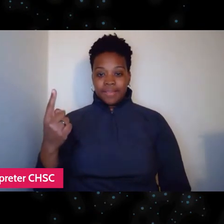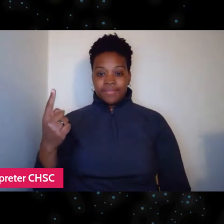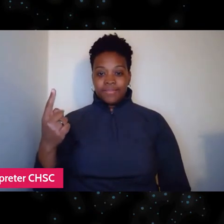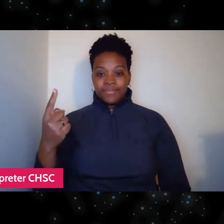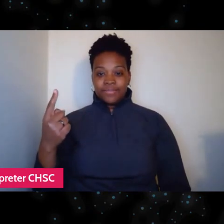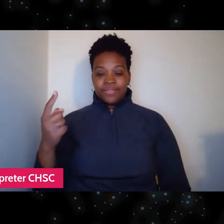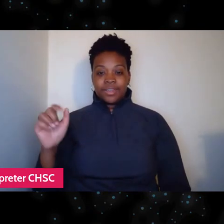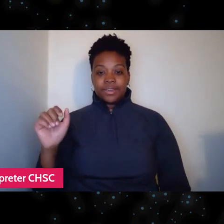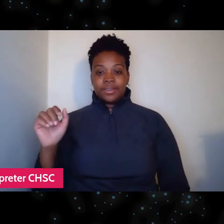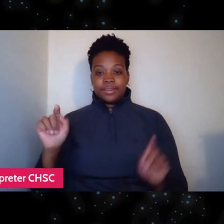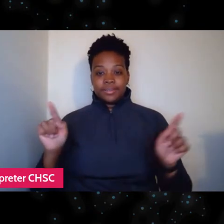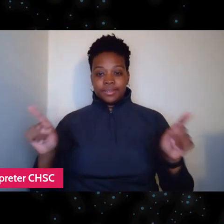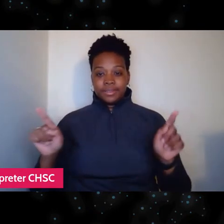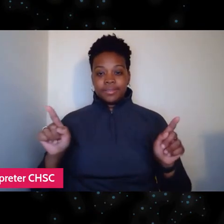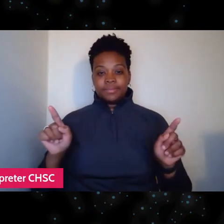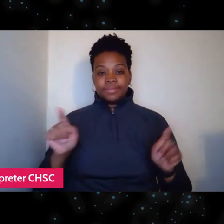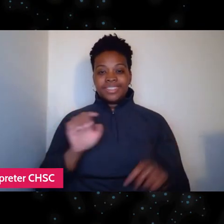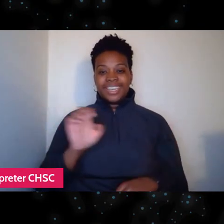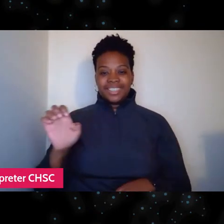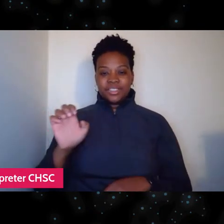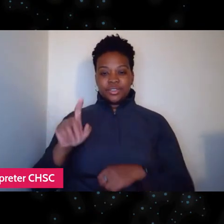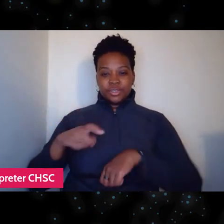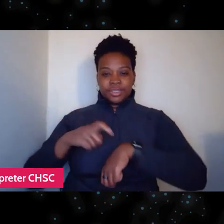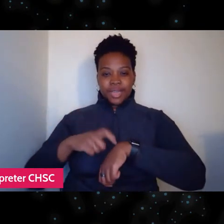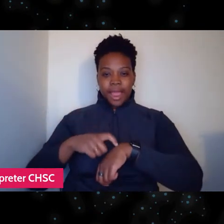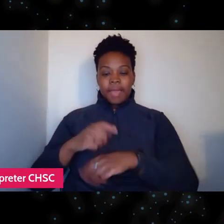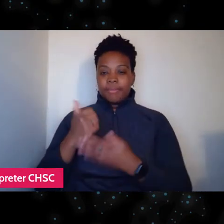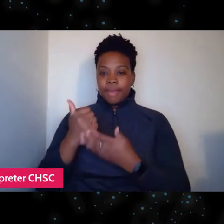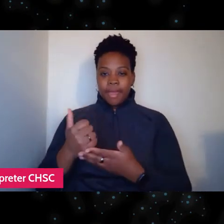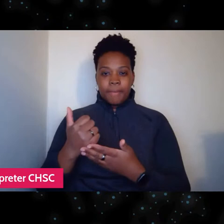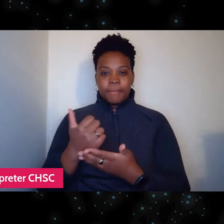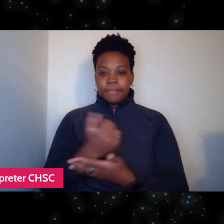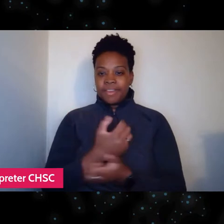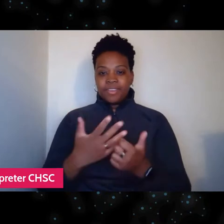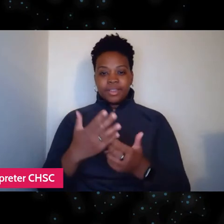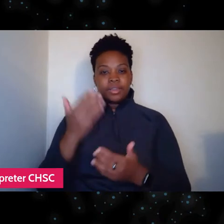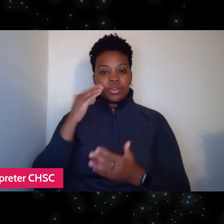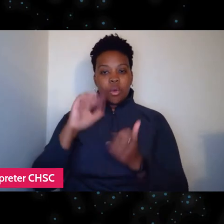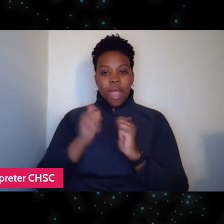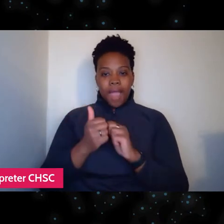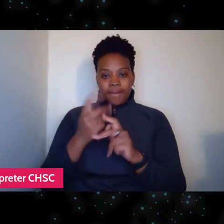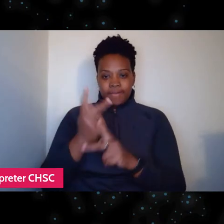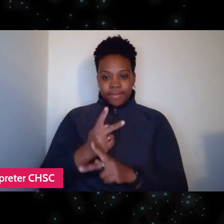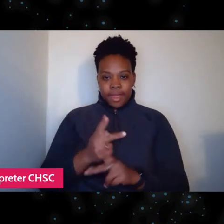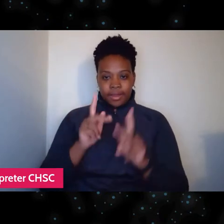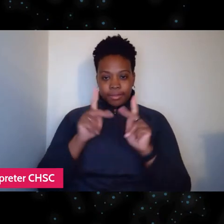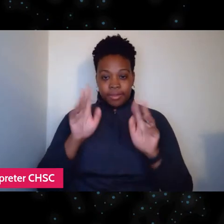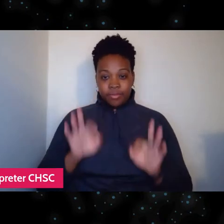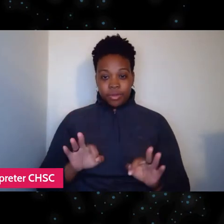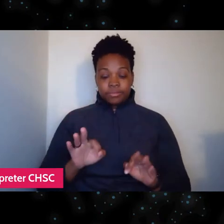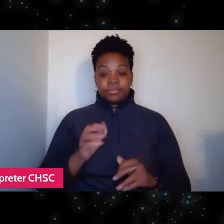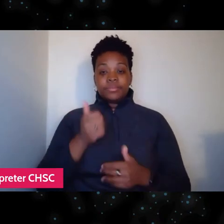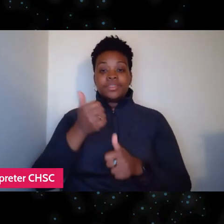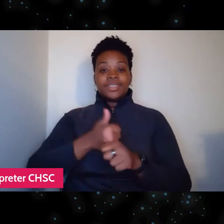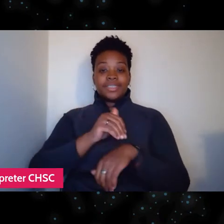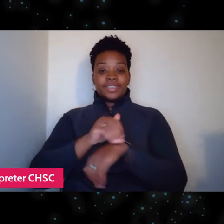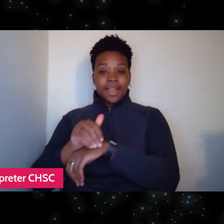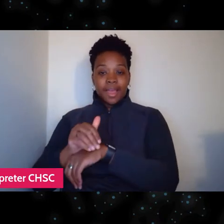to help you navigate the festival platform. So each night of the festival, our filmmakers and guests answer questions